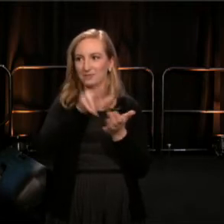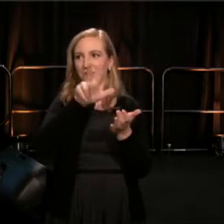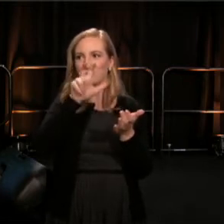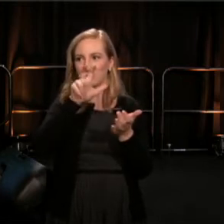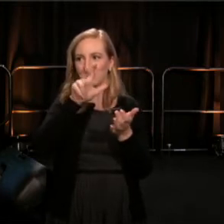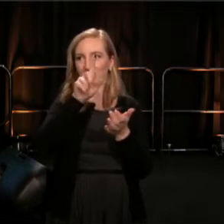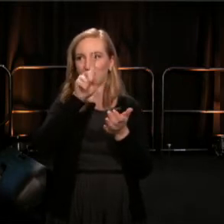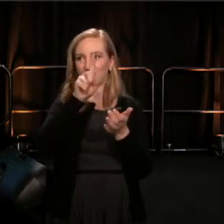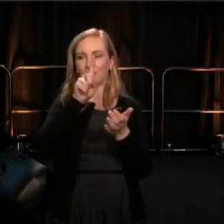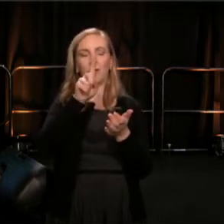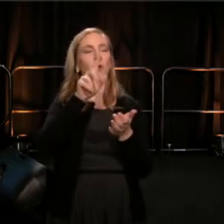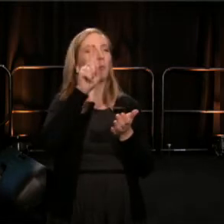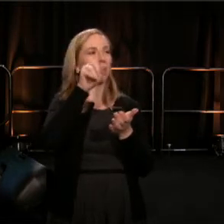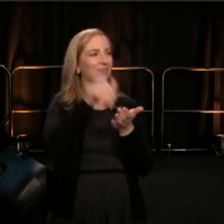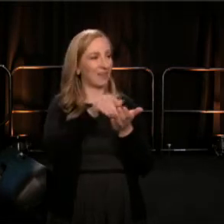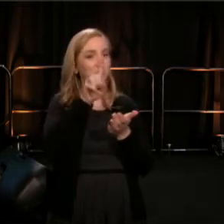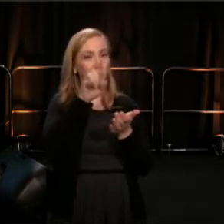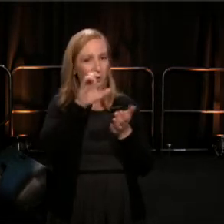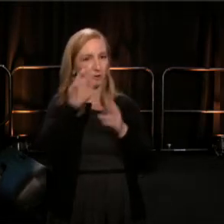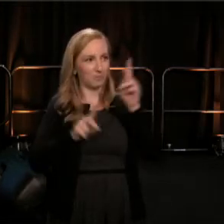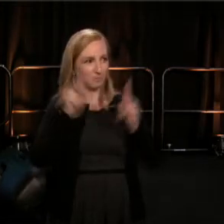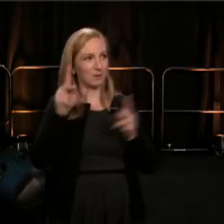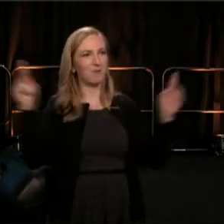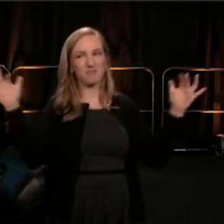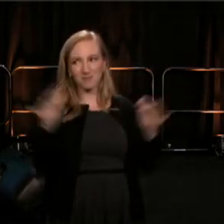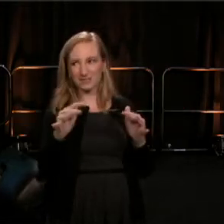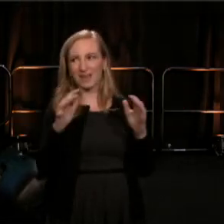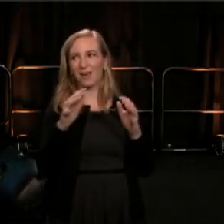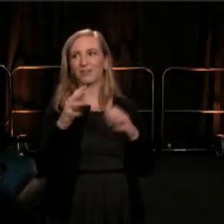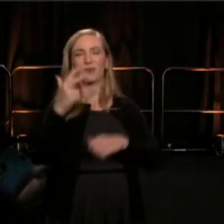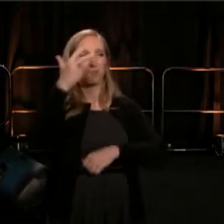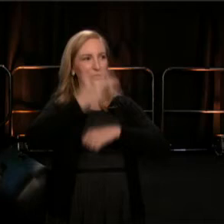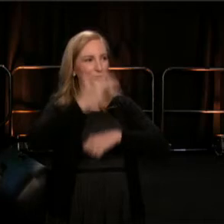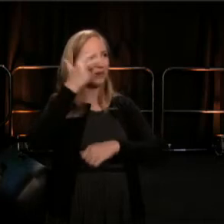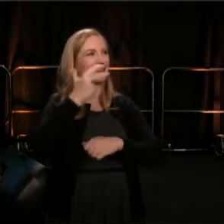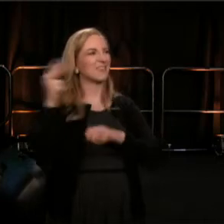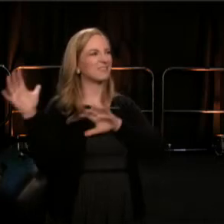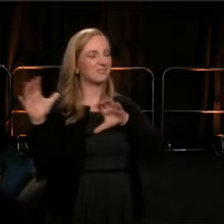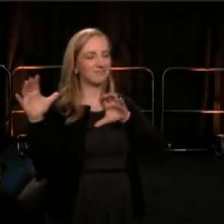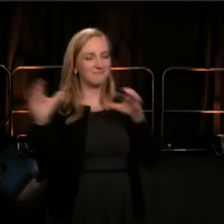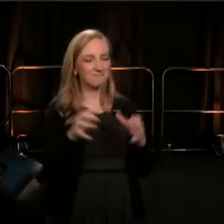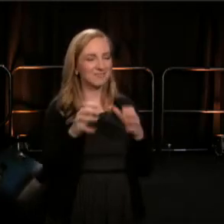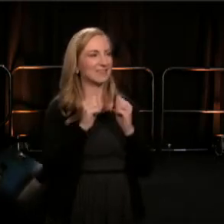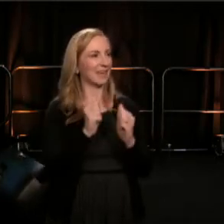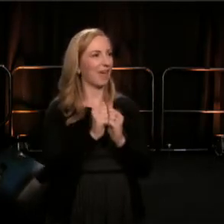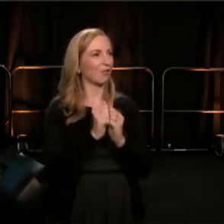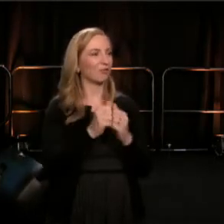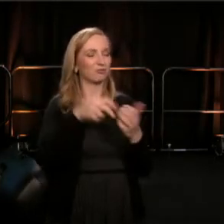share new models, dine around and dance, and experience the wonderful theater city, that is Washington DC.